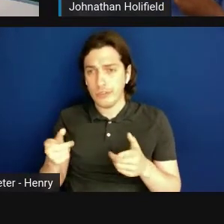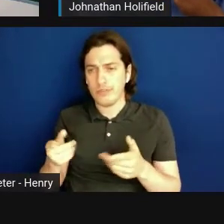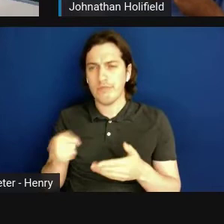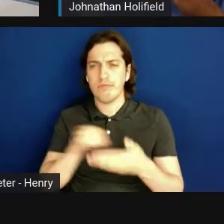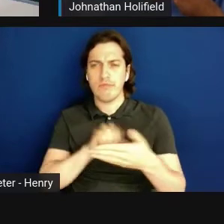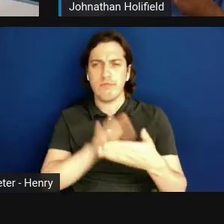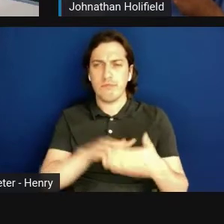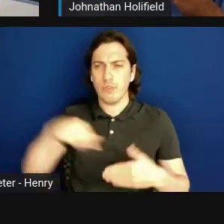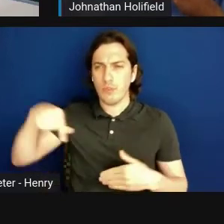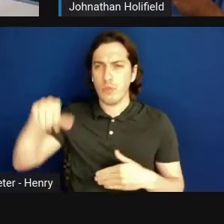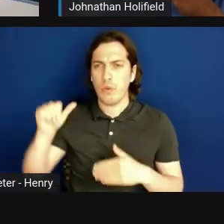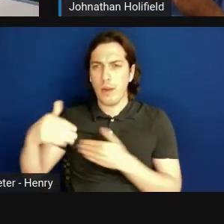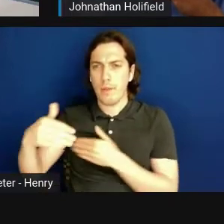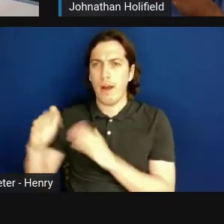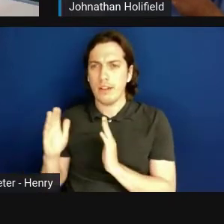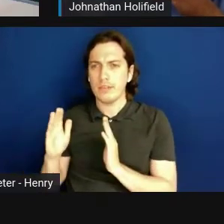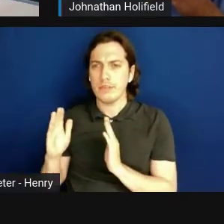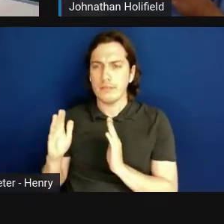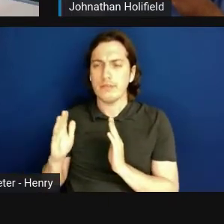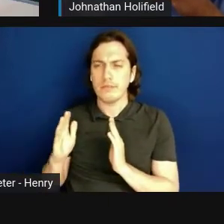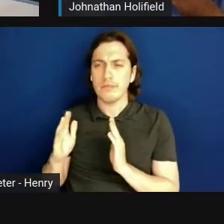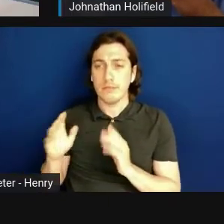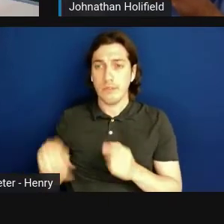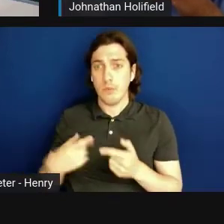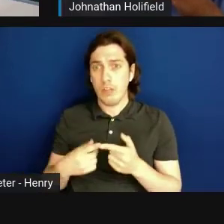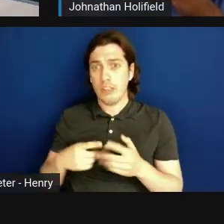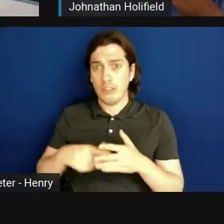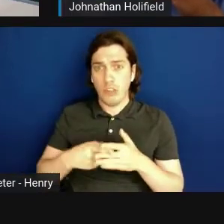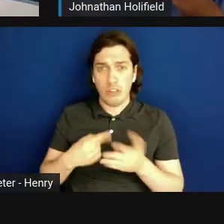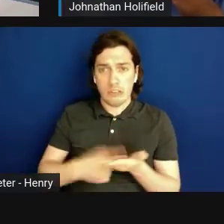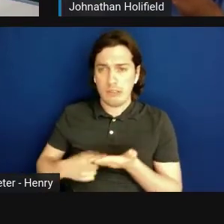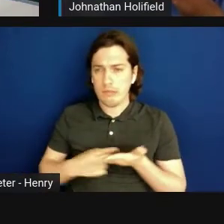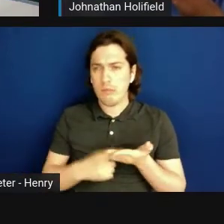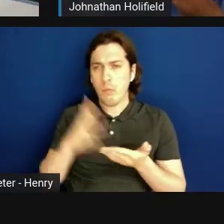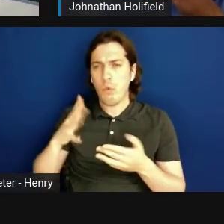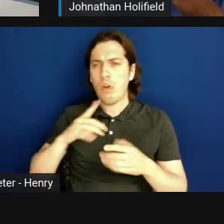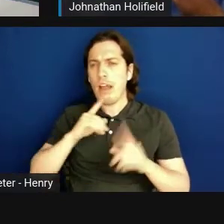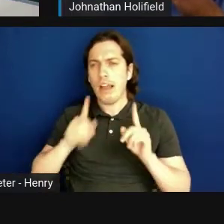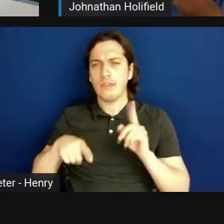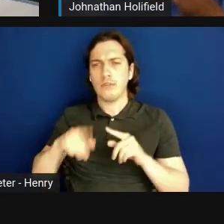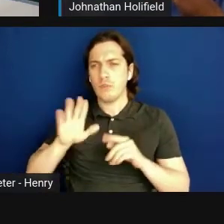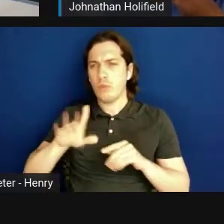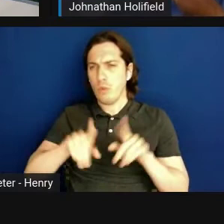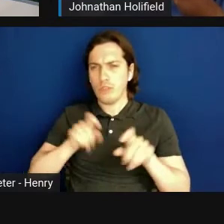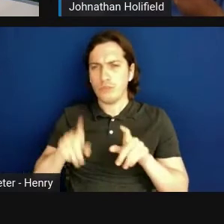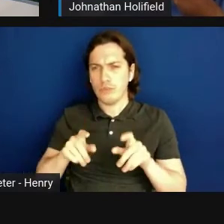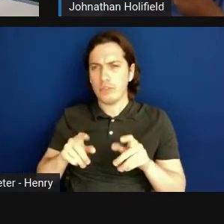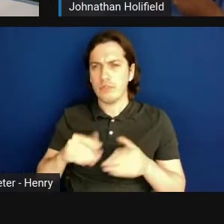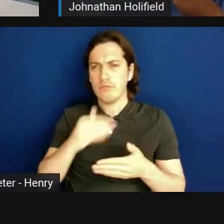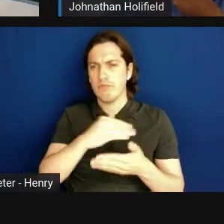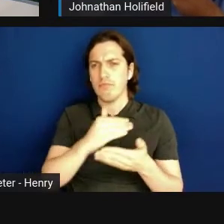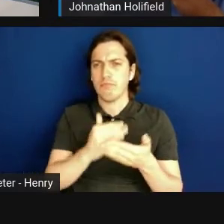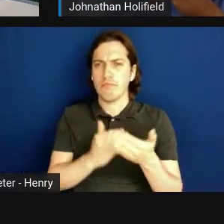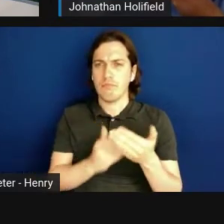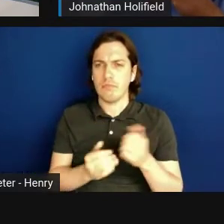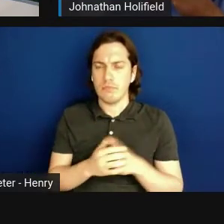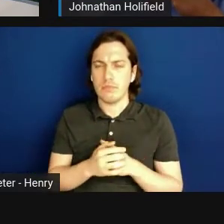And once we have some discussion here, we'll start answering your questions. So, Kelly, would you like to get us started?